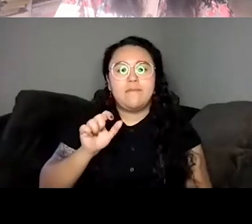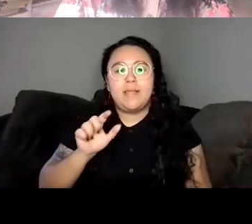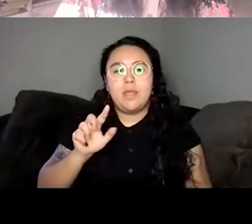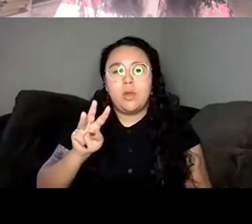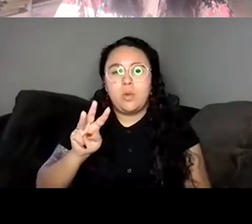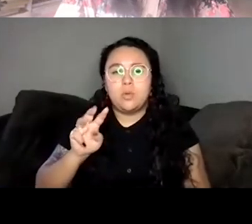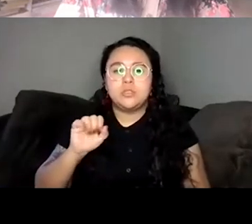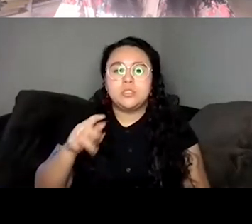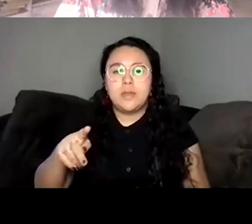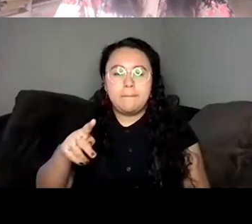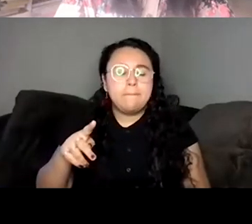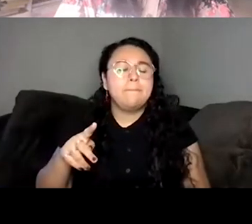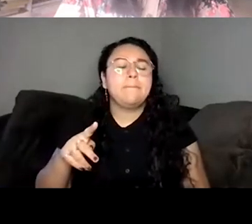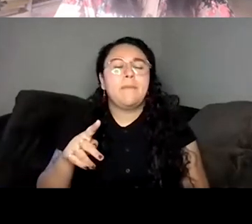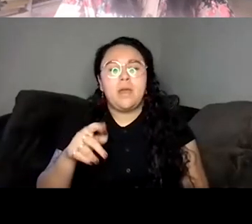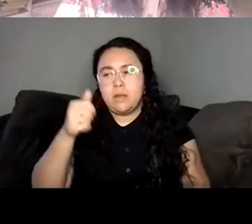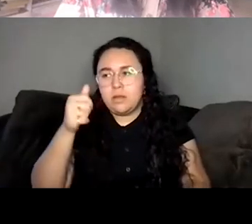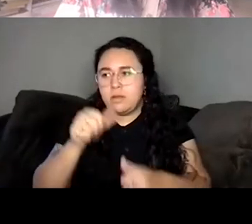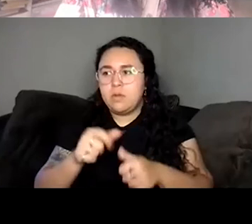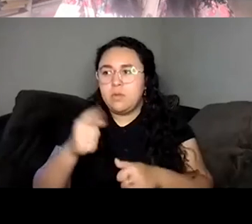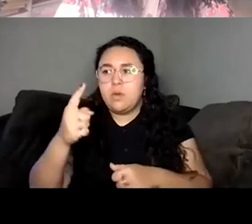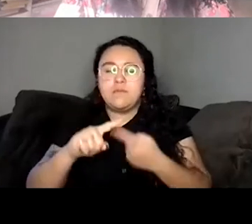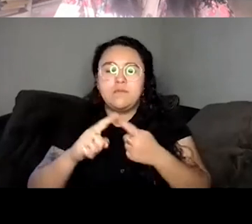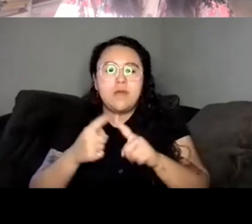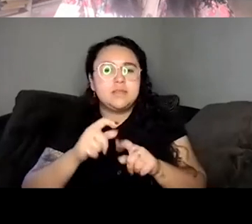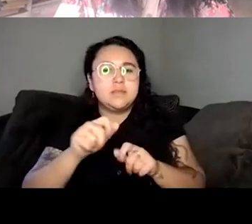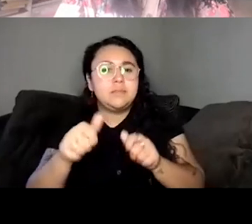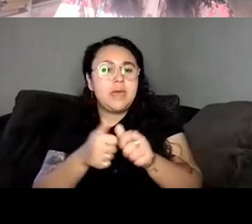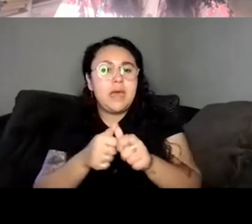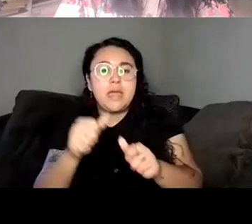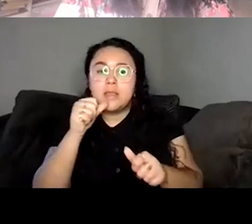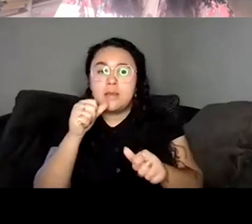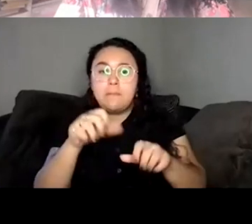to one of my friends behind the bar and telling him about this fellowship that I got interviewed